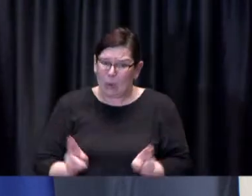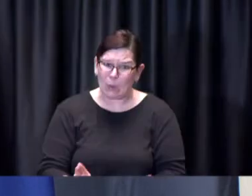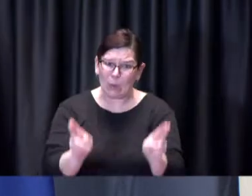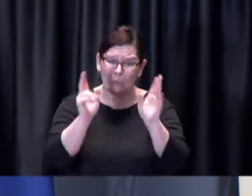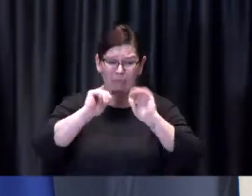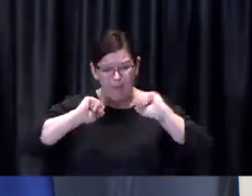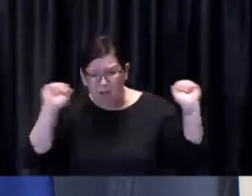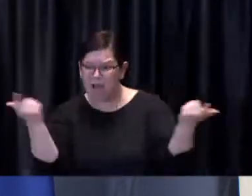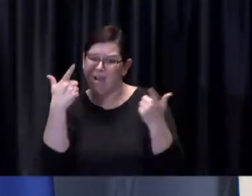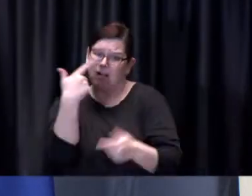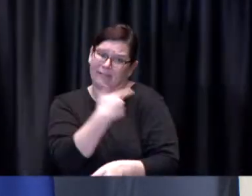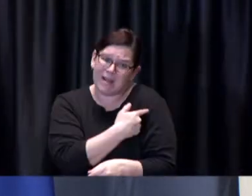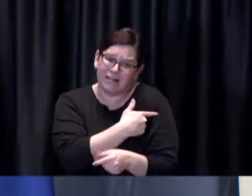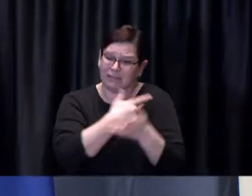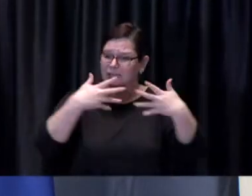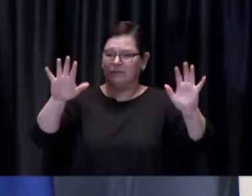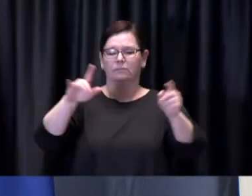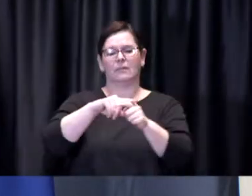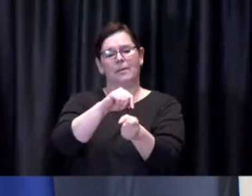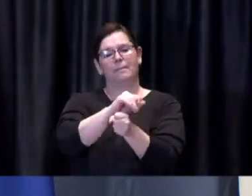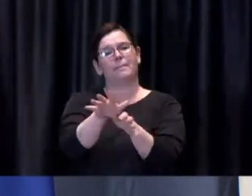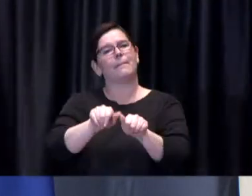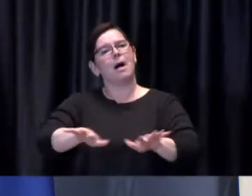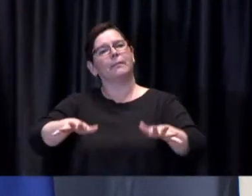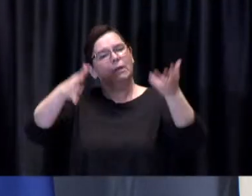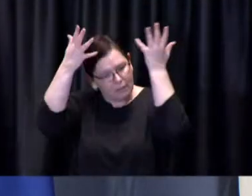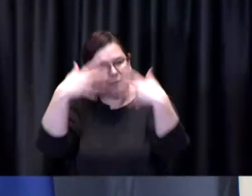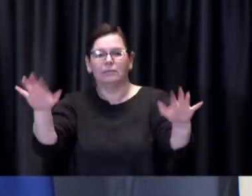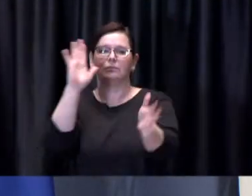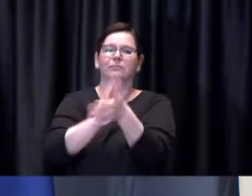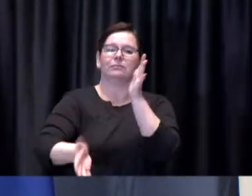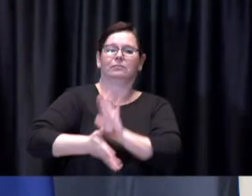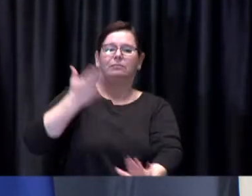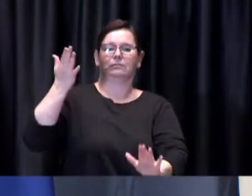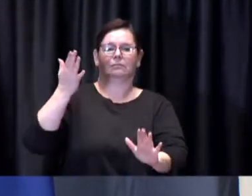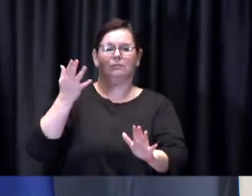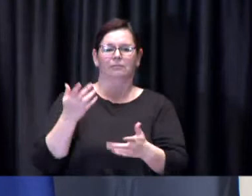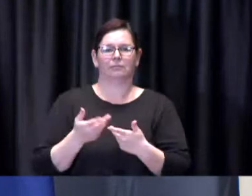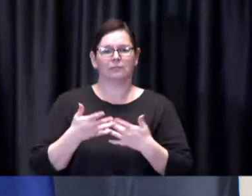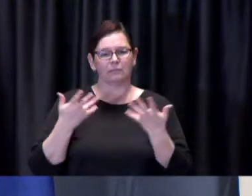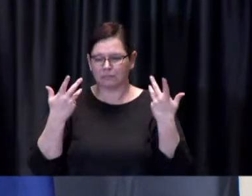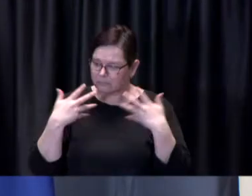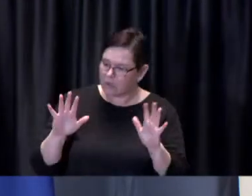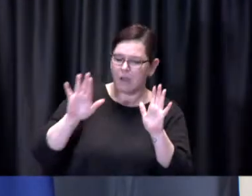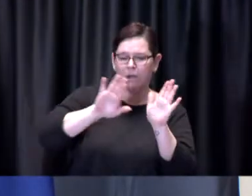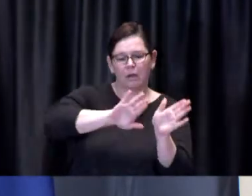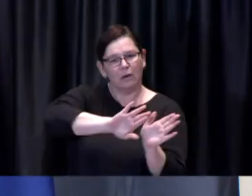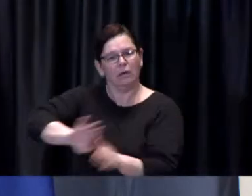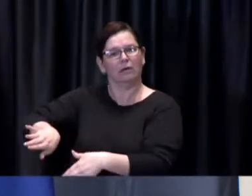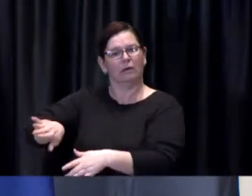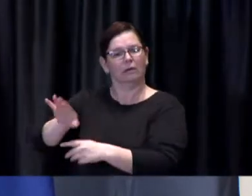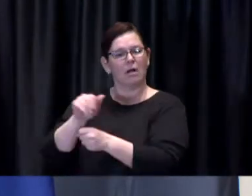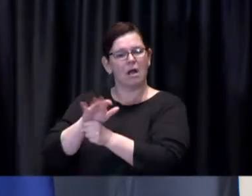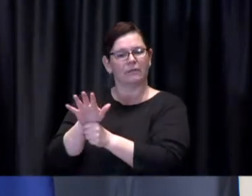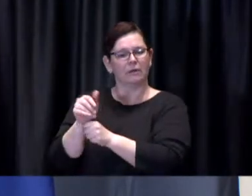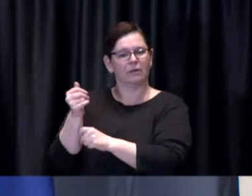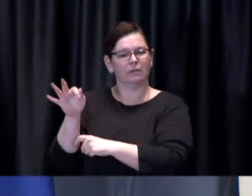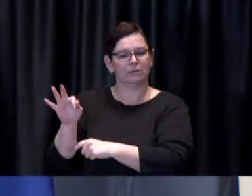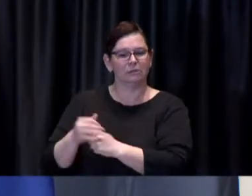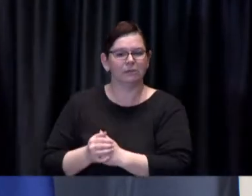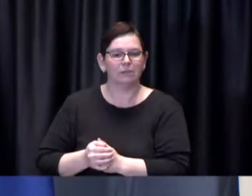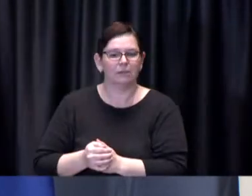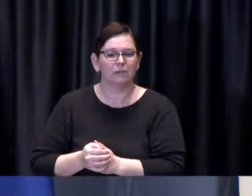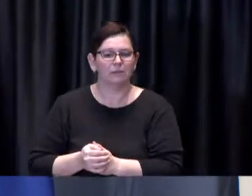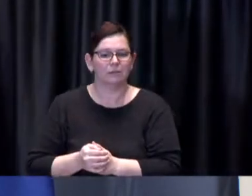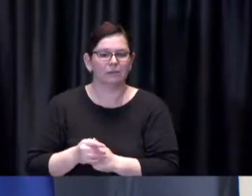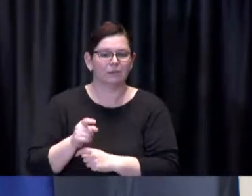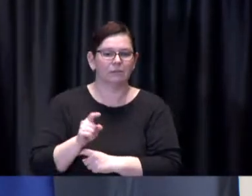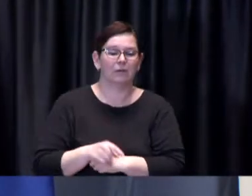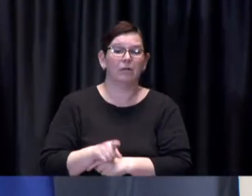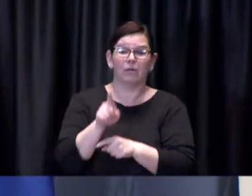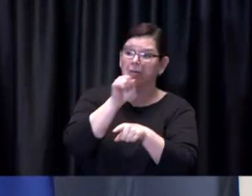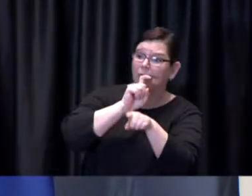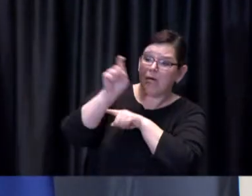Go online now at toronto.ca/covid19 or call 1-888-999-6488.